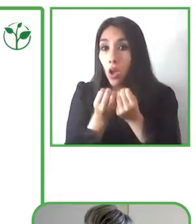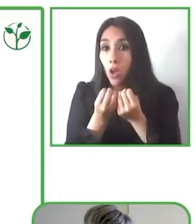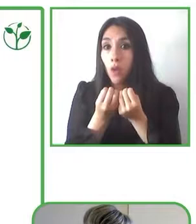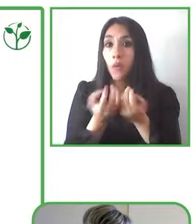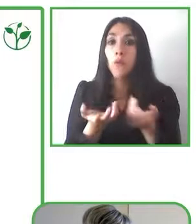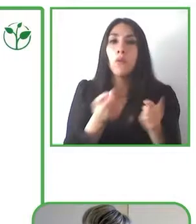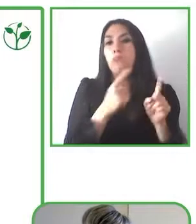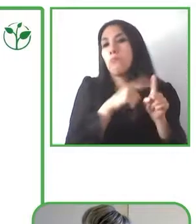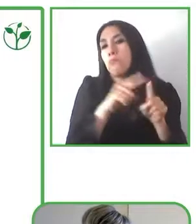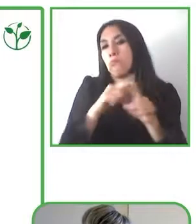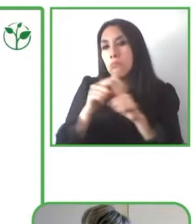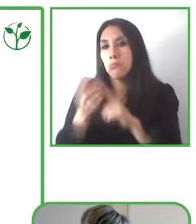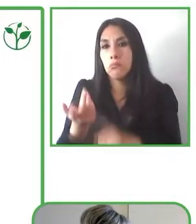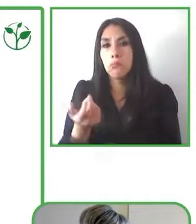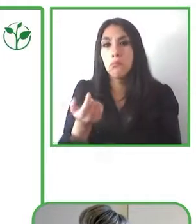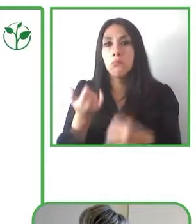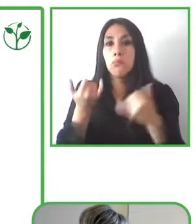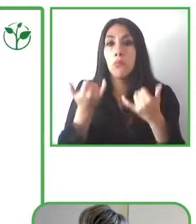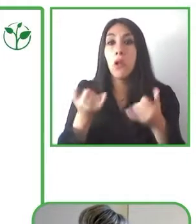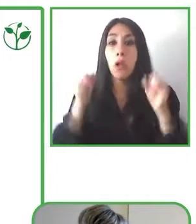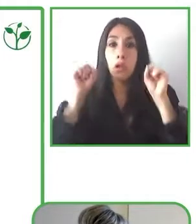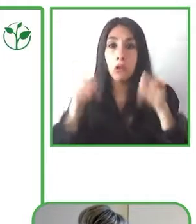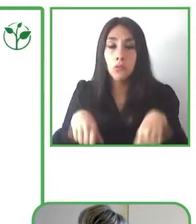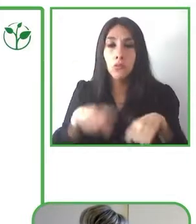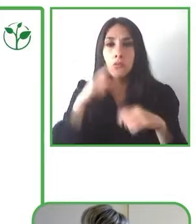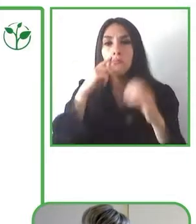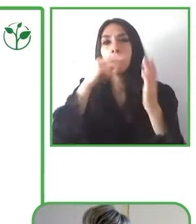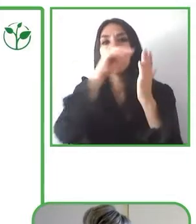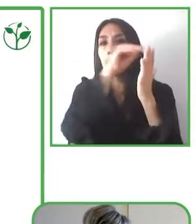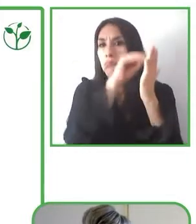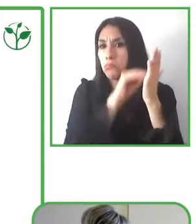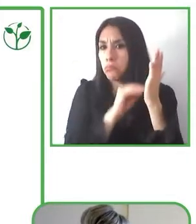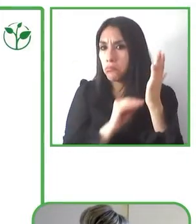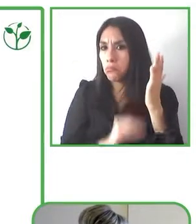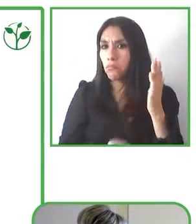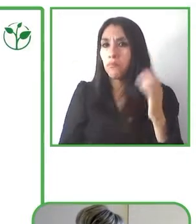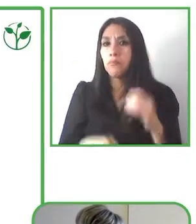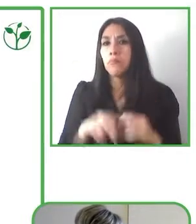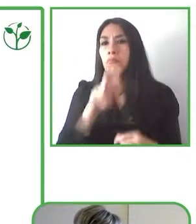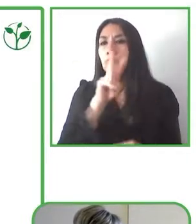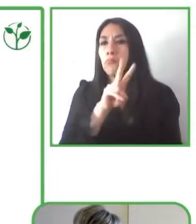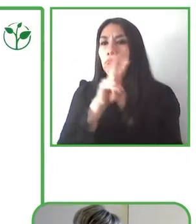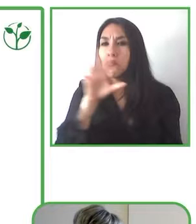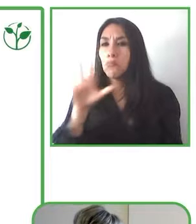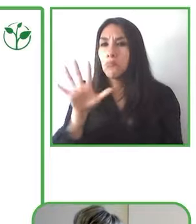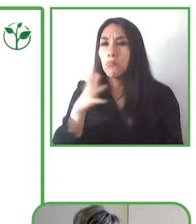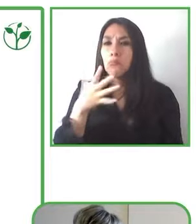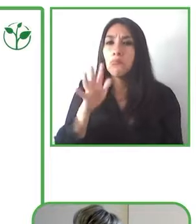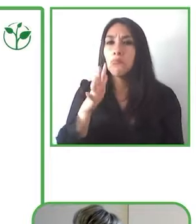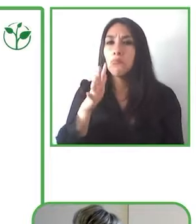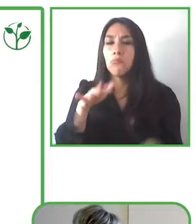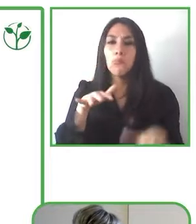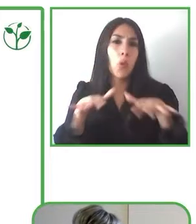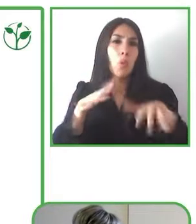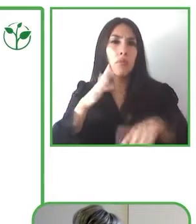Now you can look at 24 different types of events